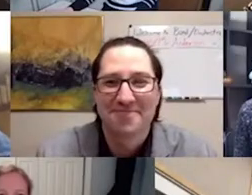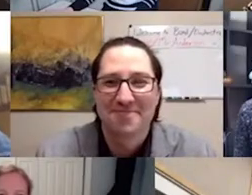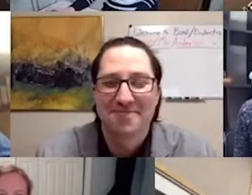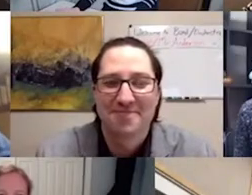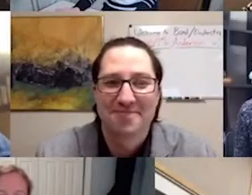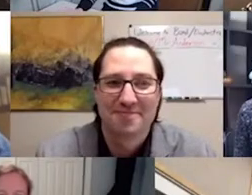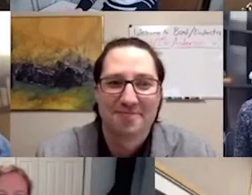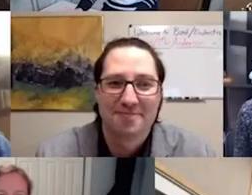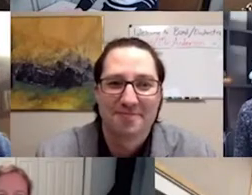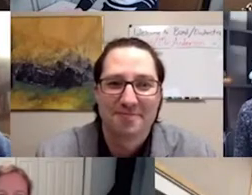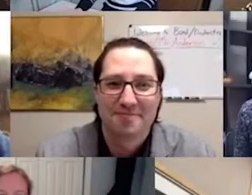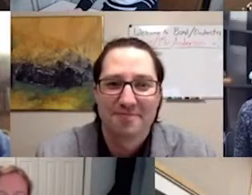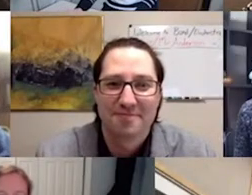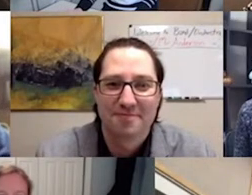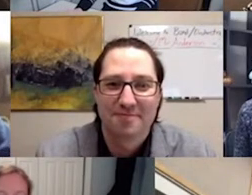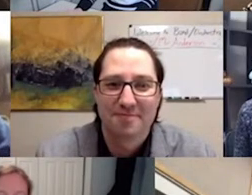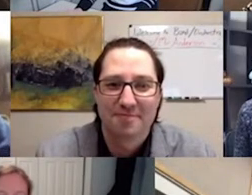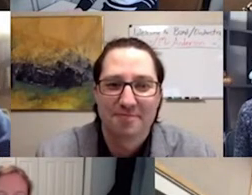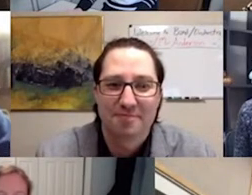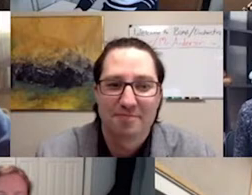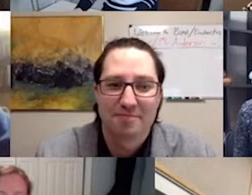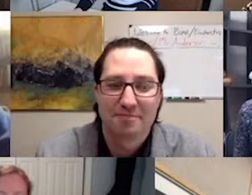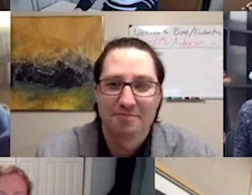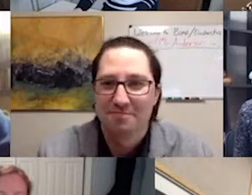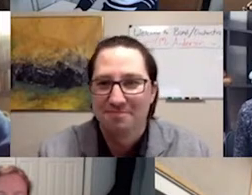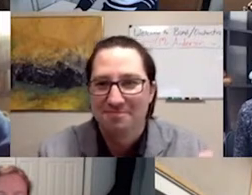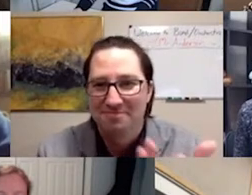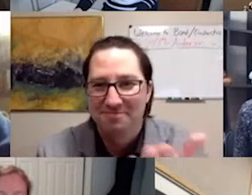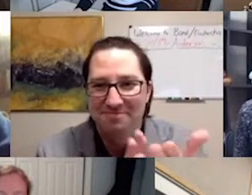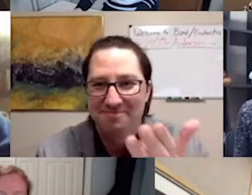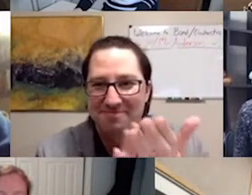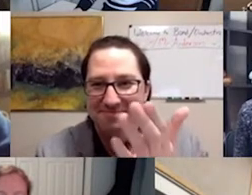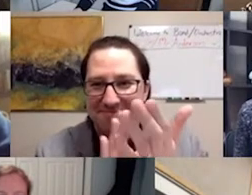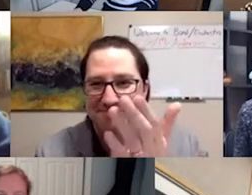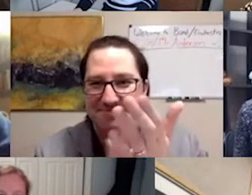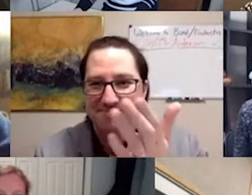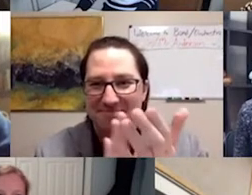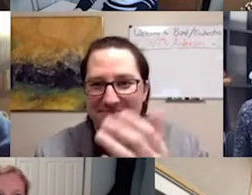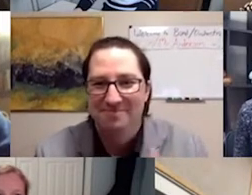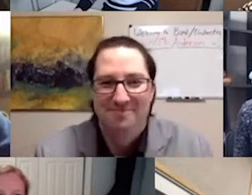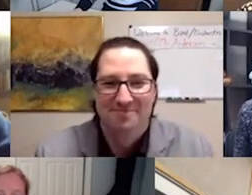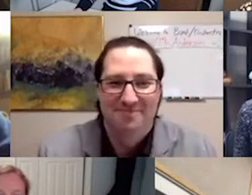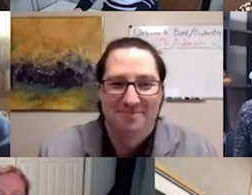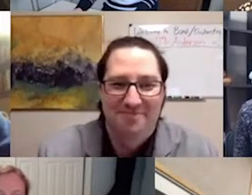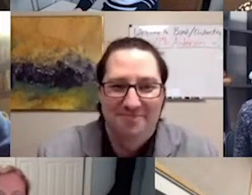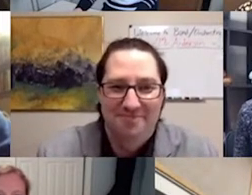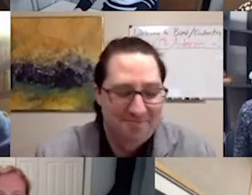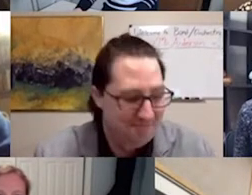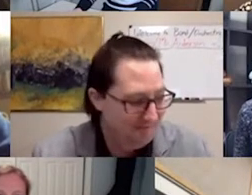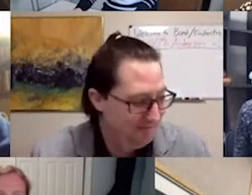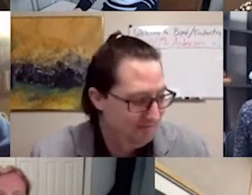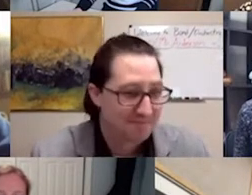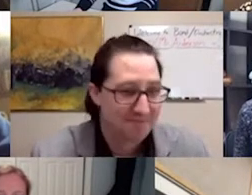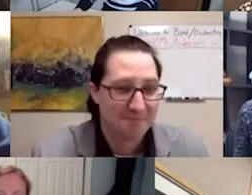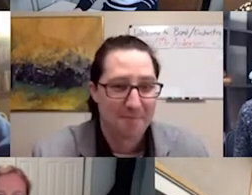We're joined today by Doug Schmidt, Vice President of Sprint Music. Smith Music has been an important fixture in the